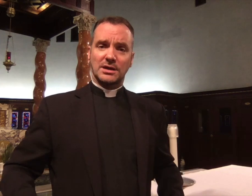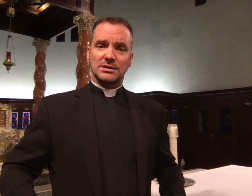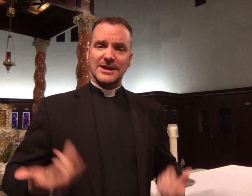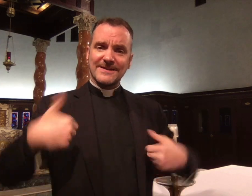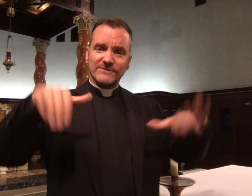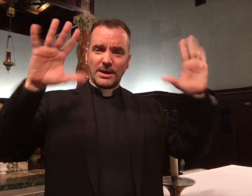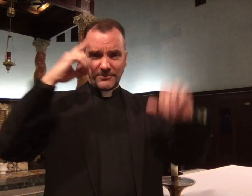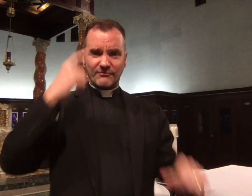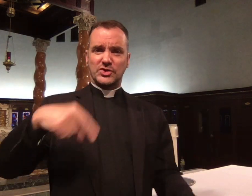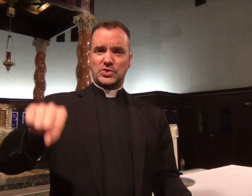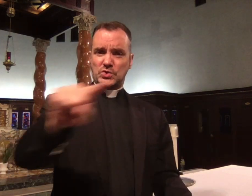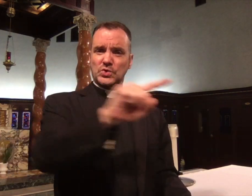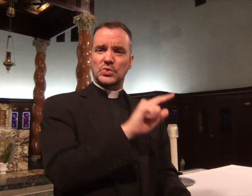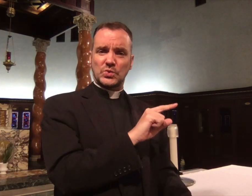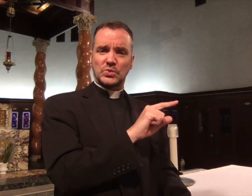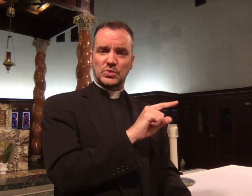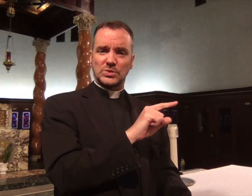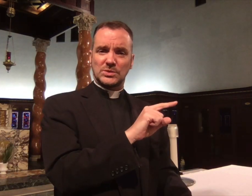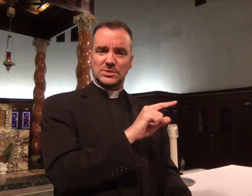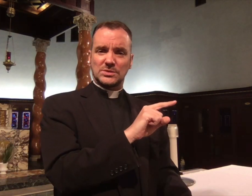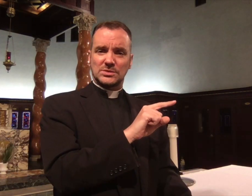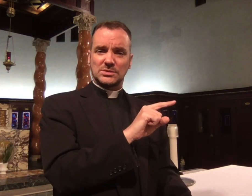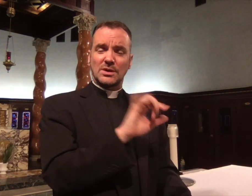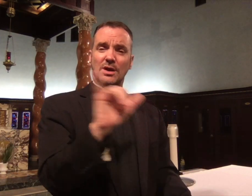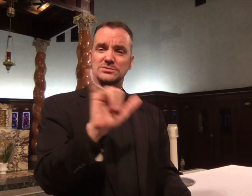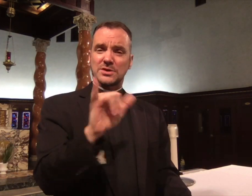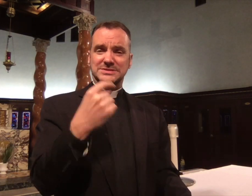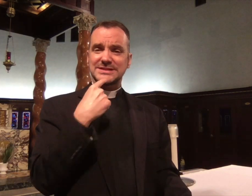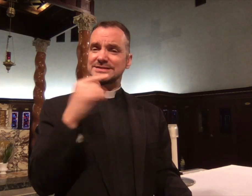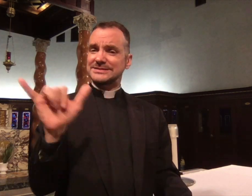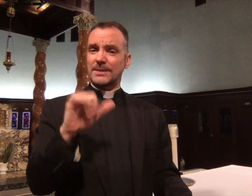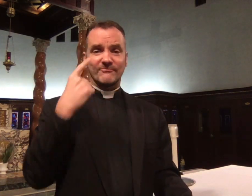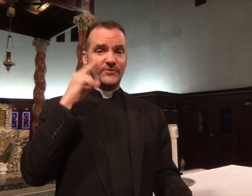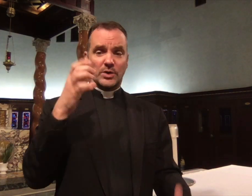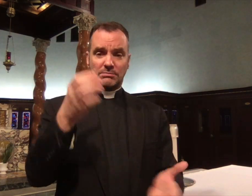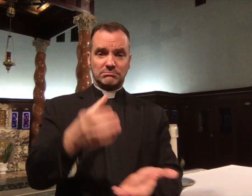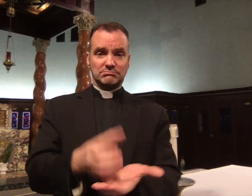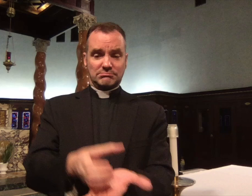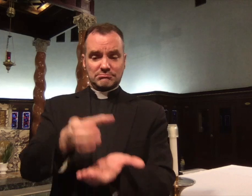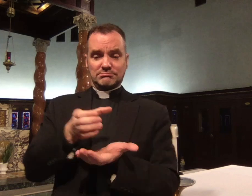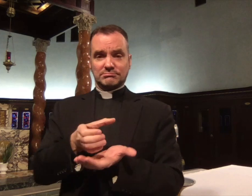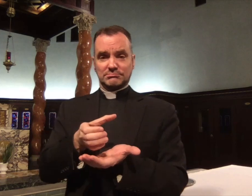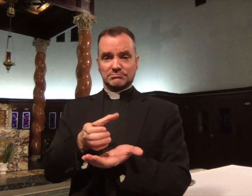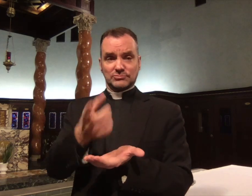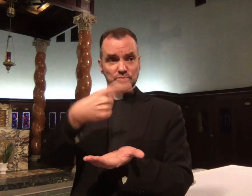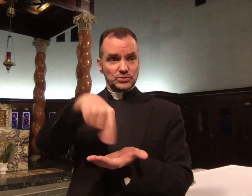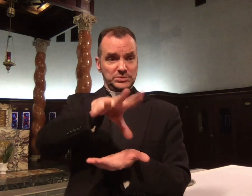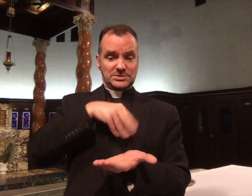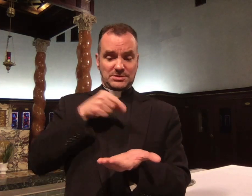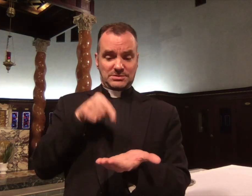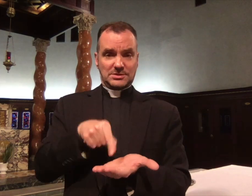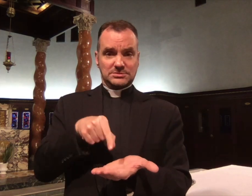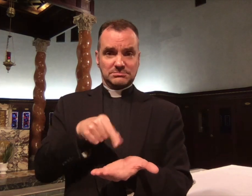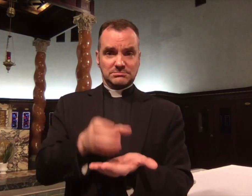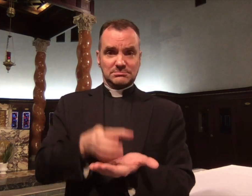This is my Body which will be given up for you." And then he took the cup, and said,